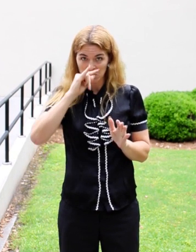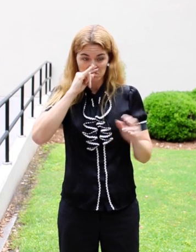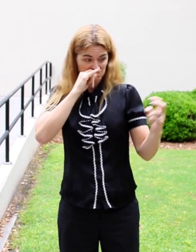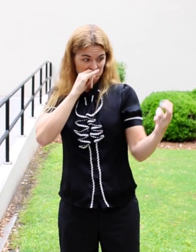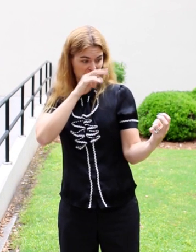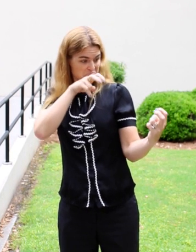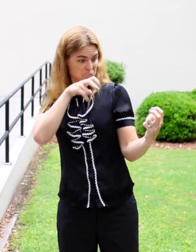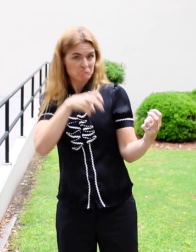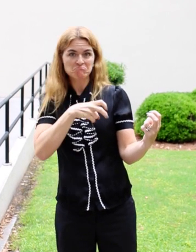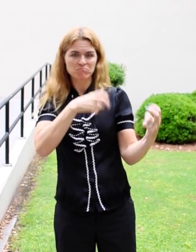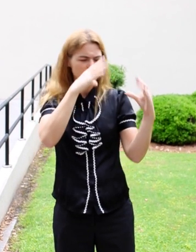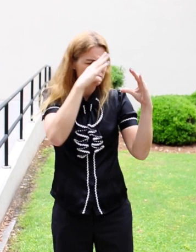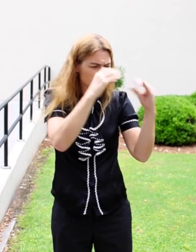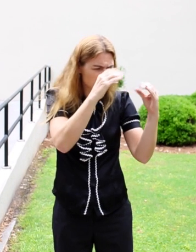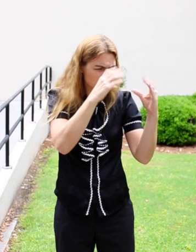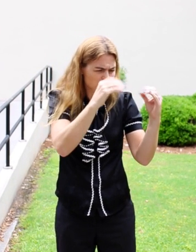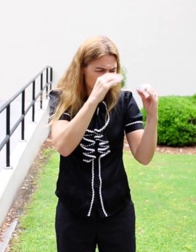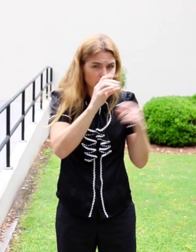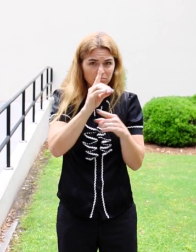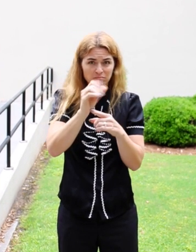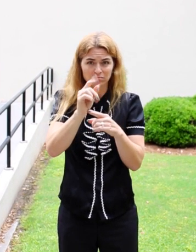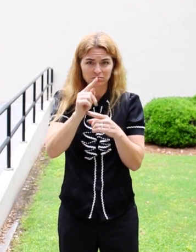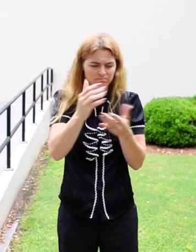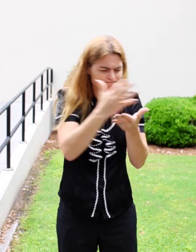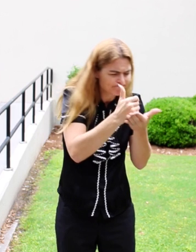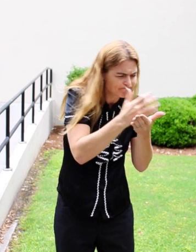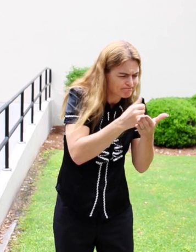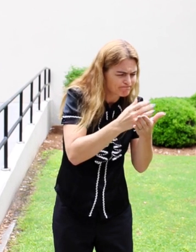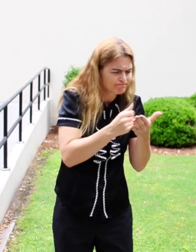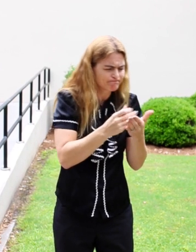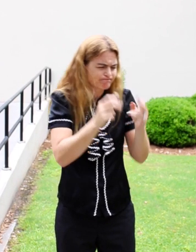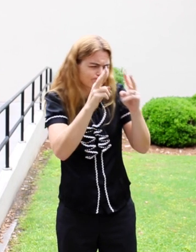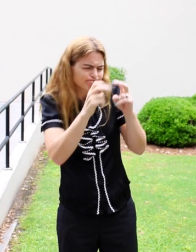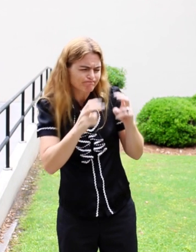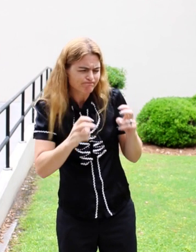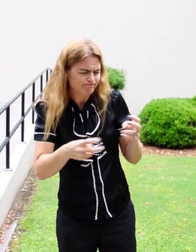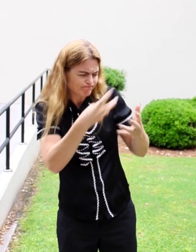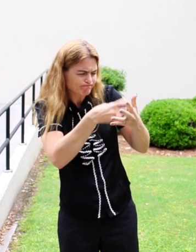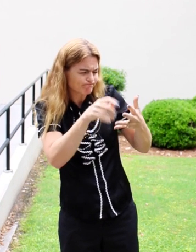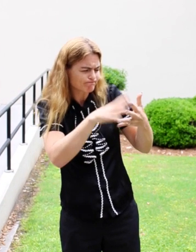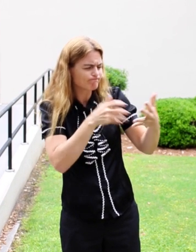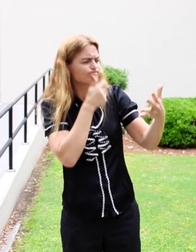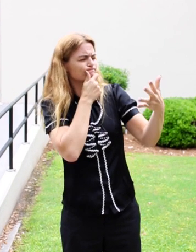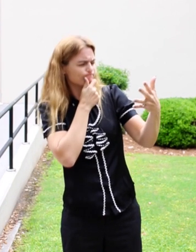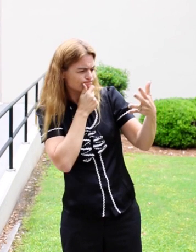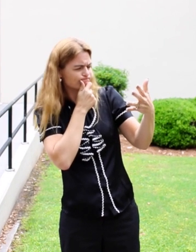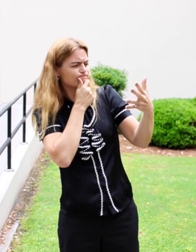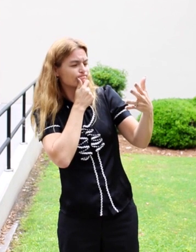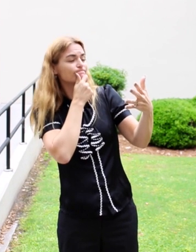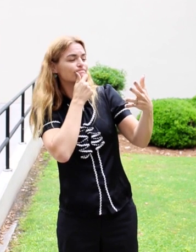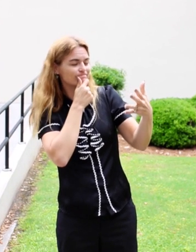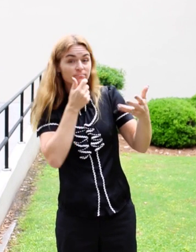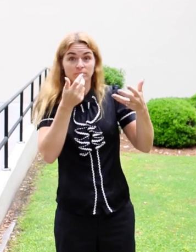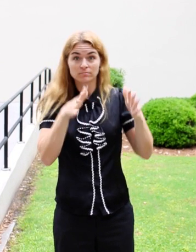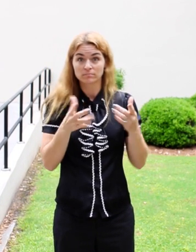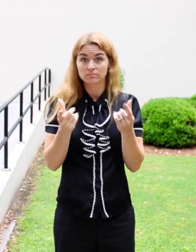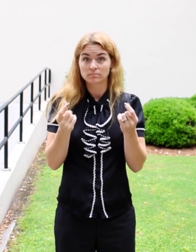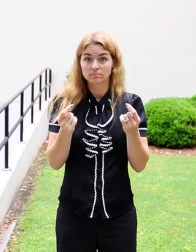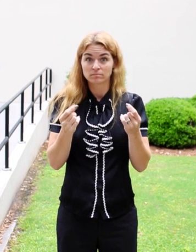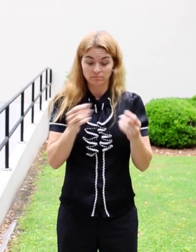You would then teach the student and collect data to analyze and graph. At the end of the research, you